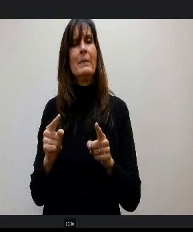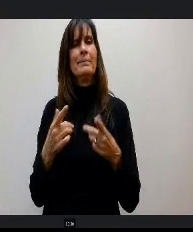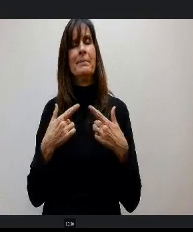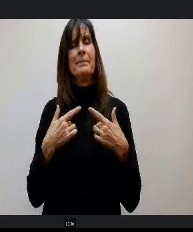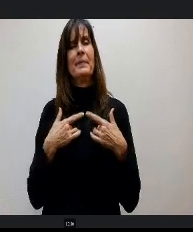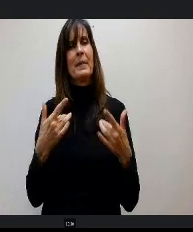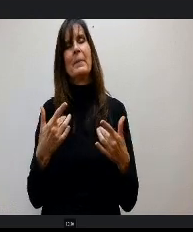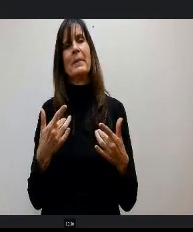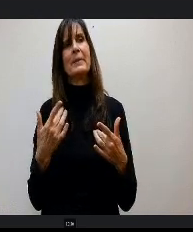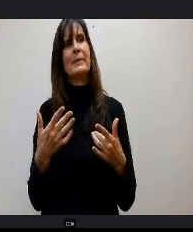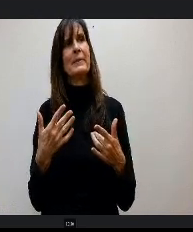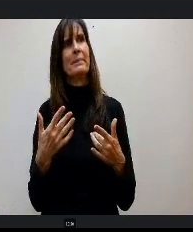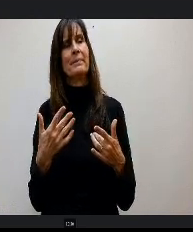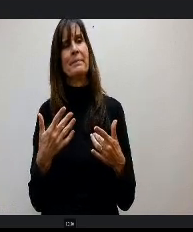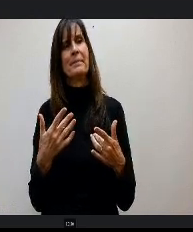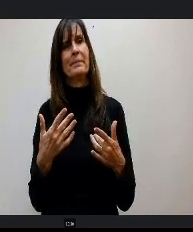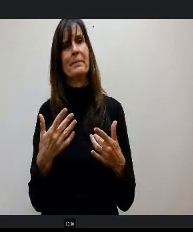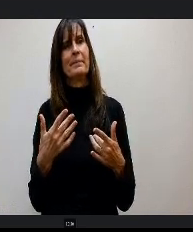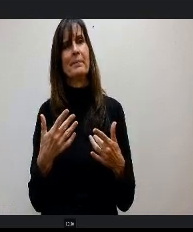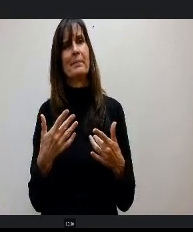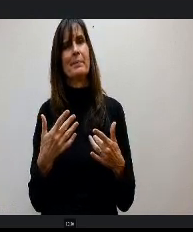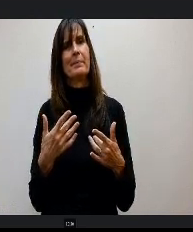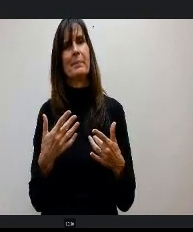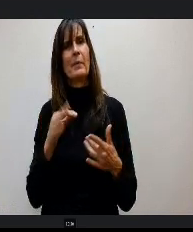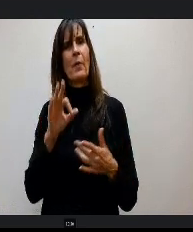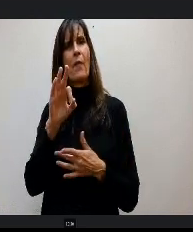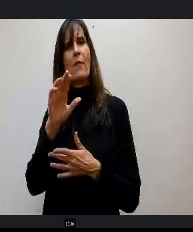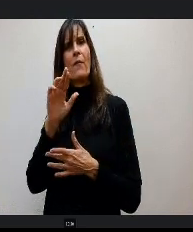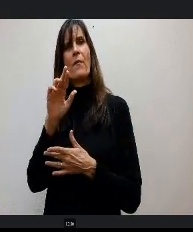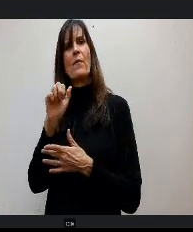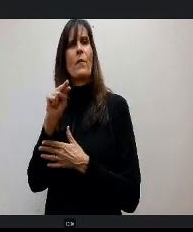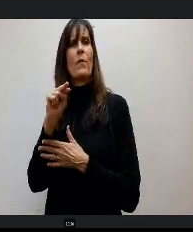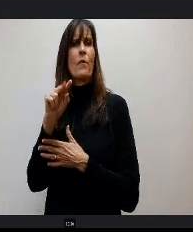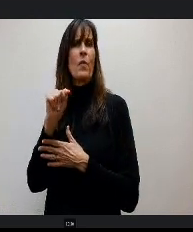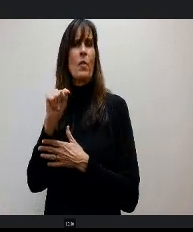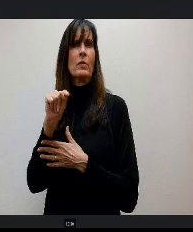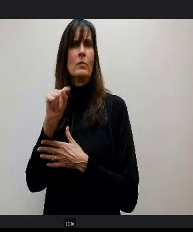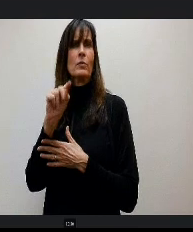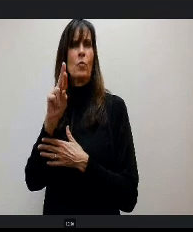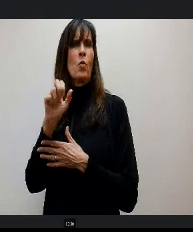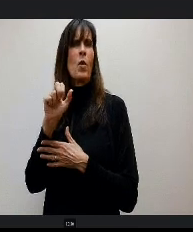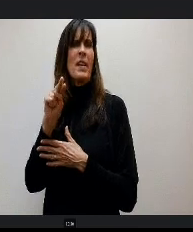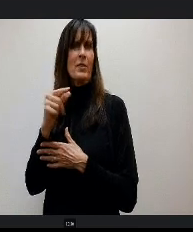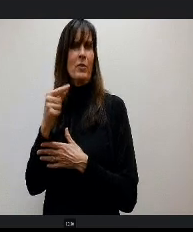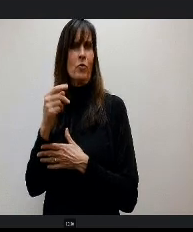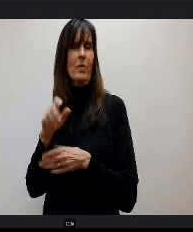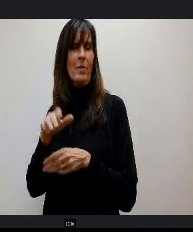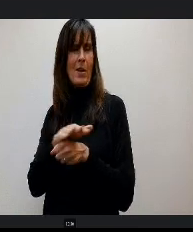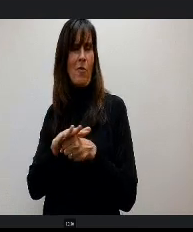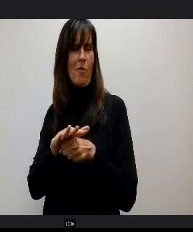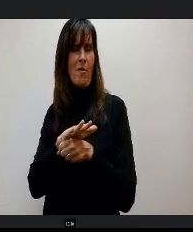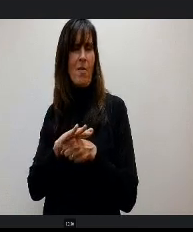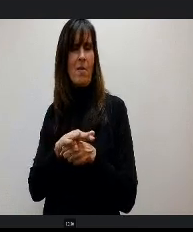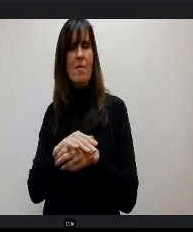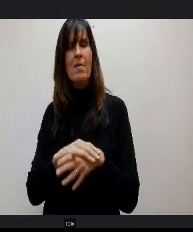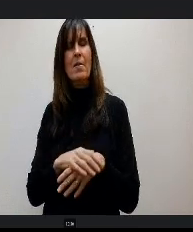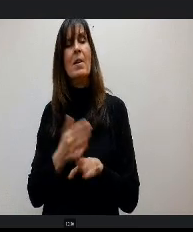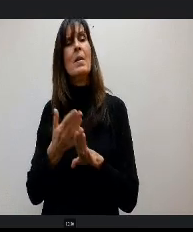the Front Range area. We have plenty of teachers from Denver that come down but you one of the conversations we had with district leadership was